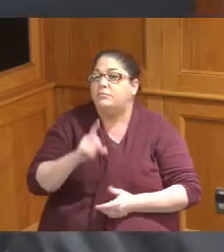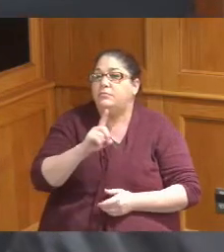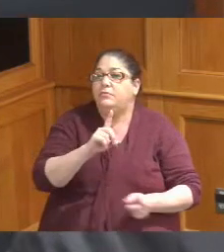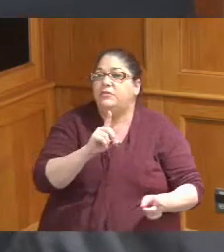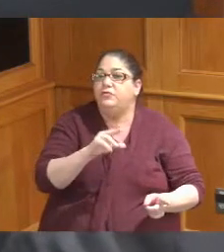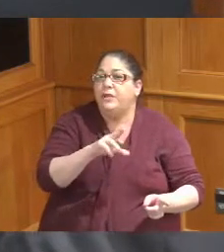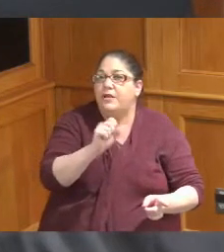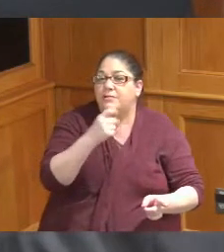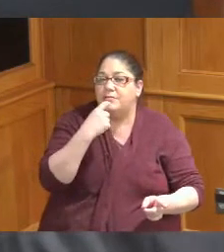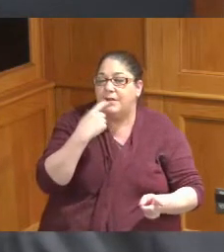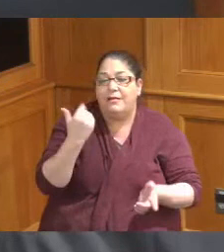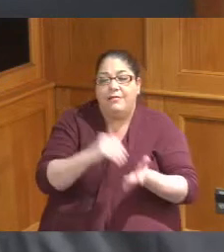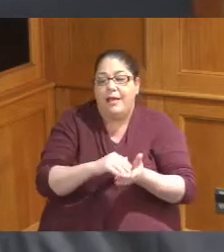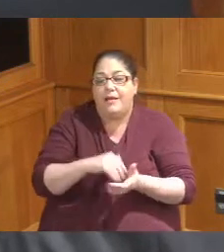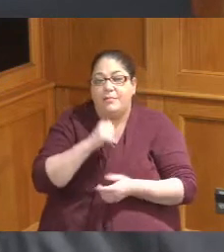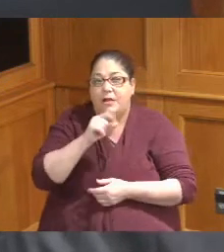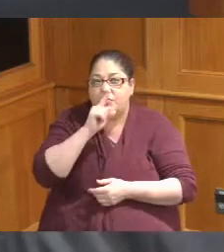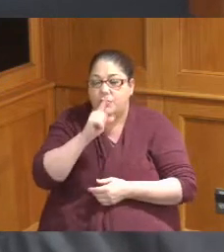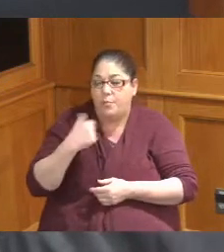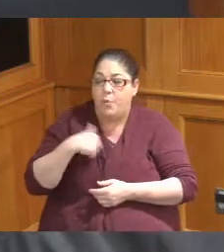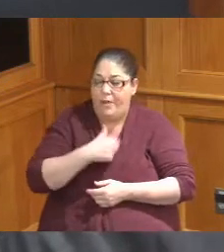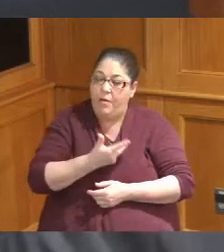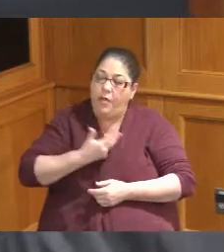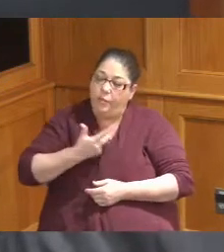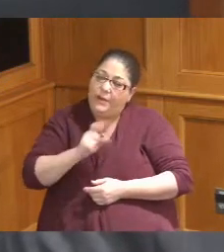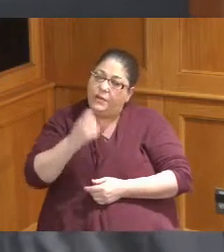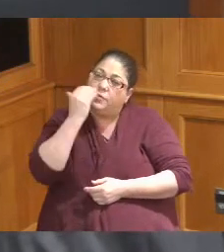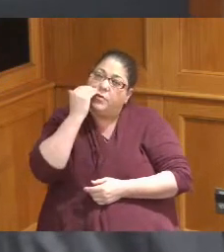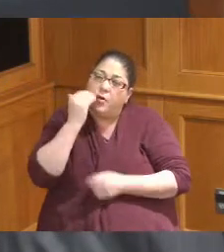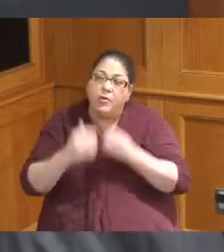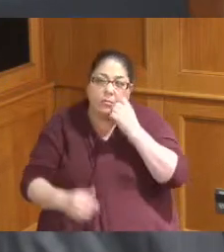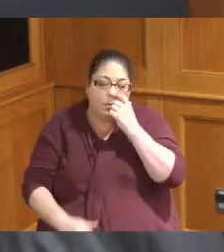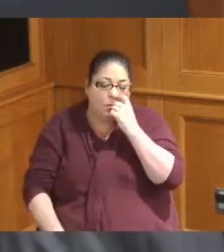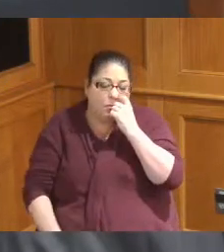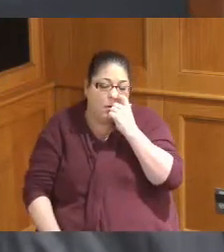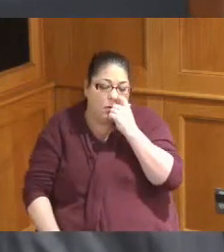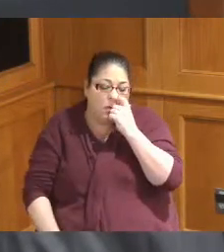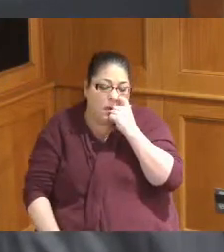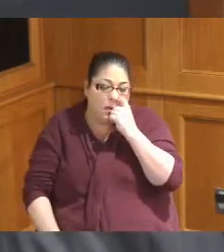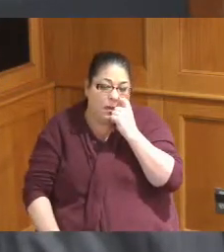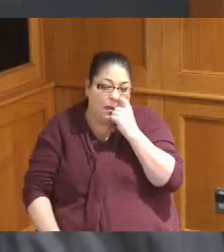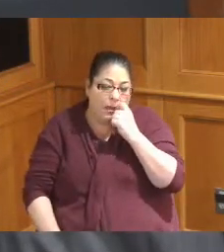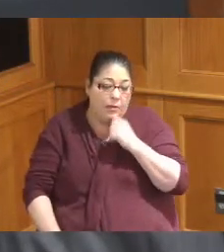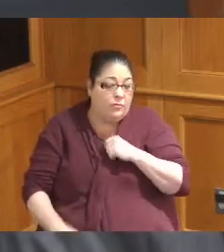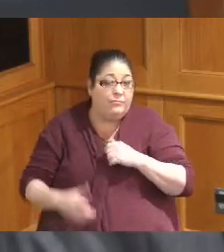is and obviously all three of us need to know that information but but when we first passed that auto